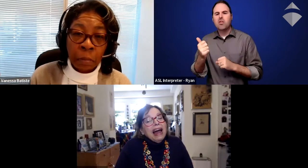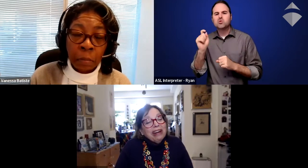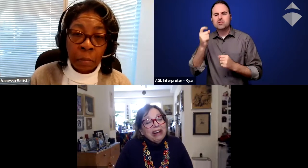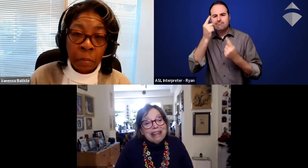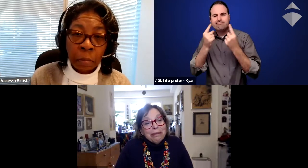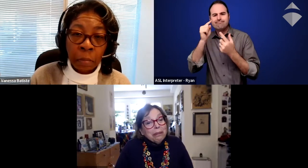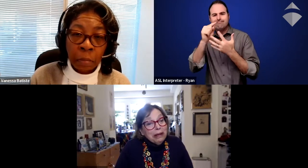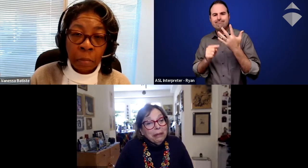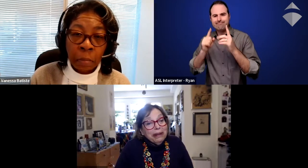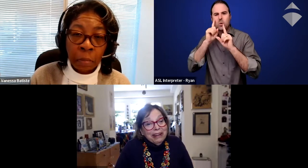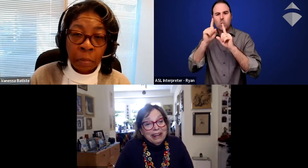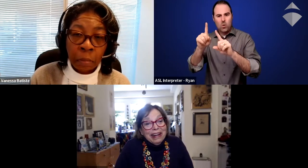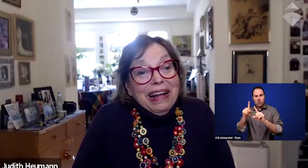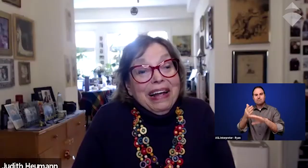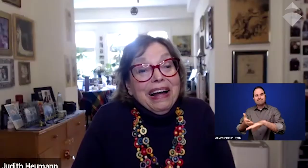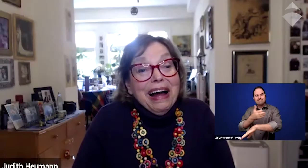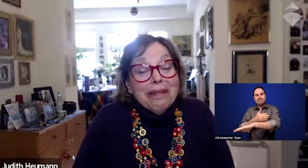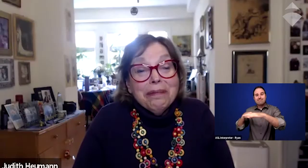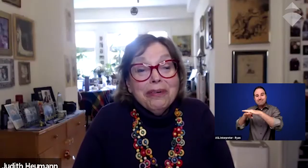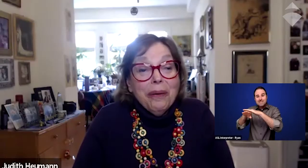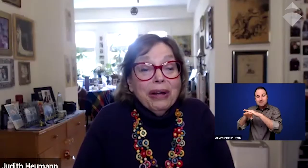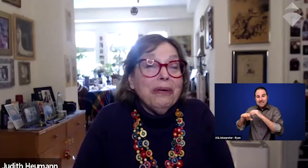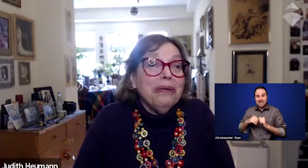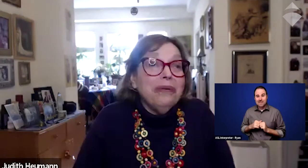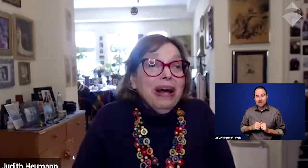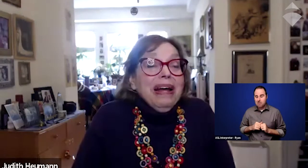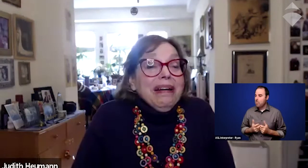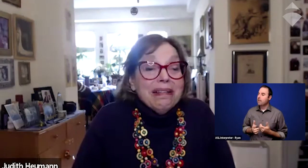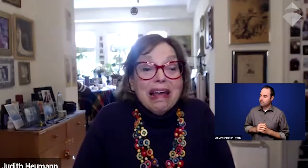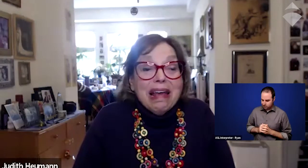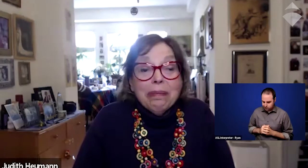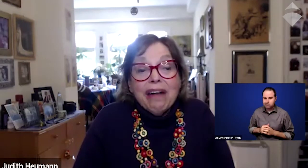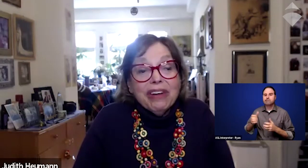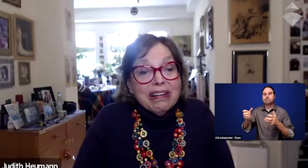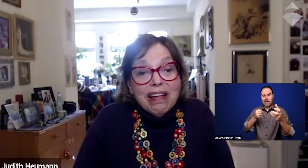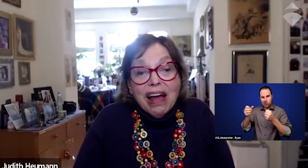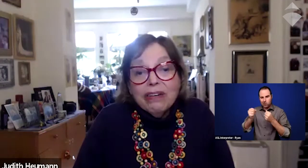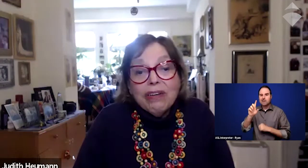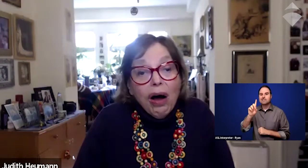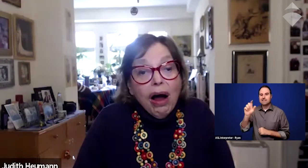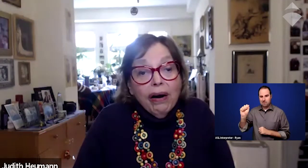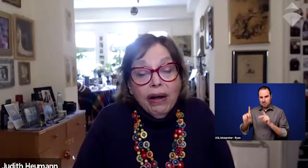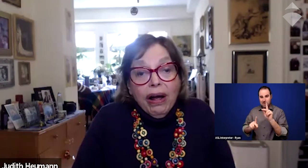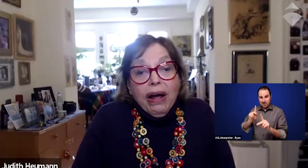Hiring disabled people, knowing who disabled graphic designers are.